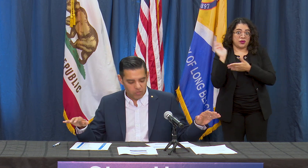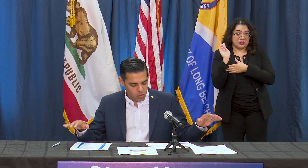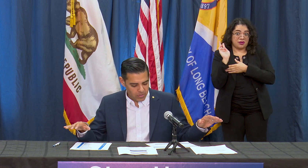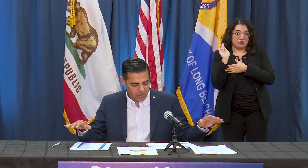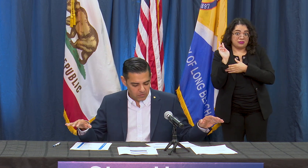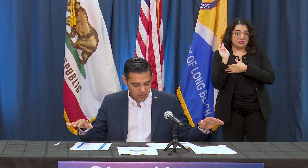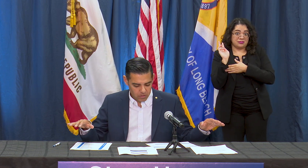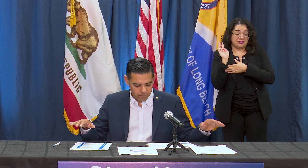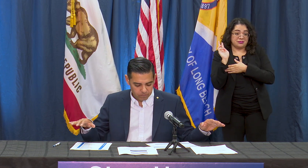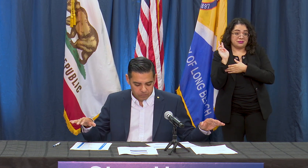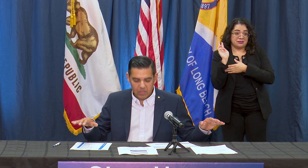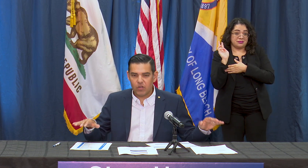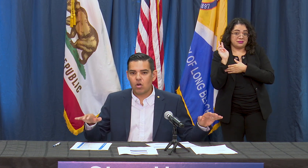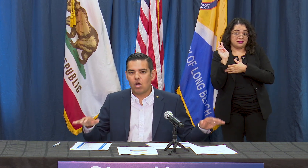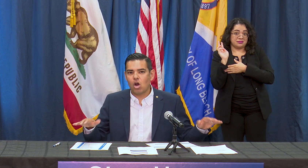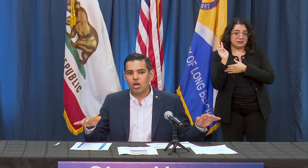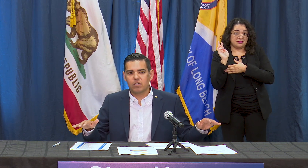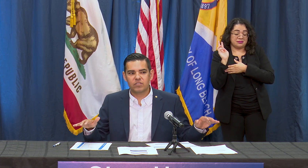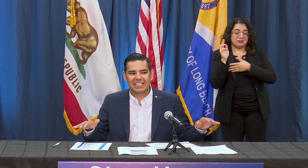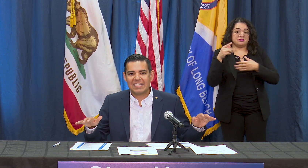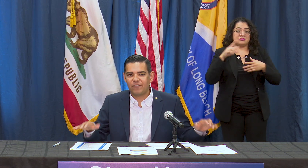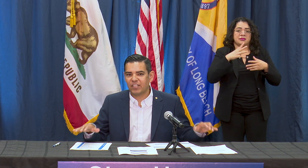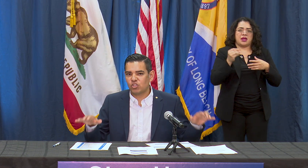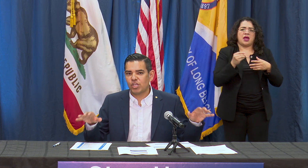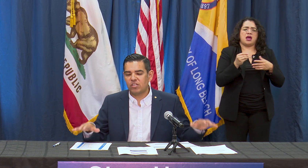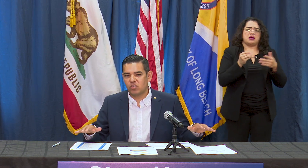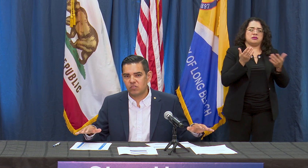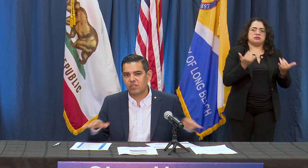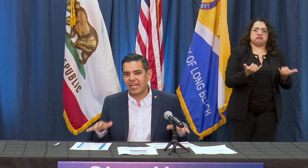reopenings there aren't significant changes to that